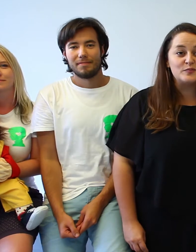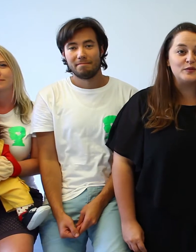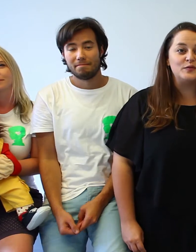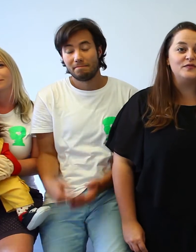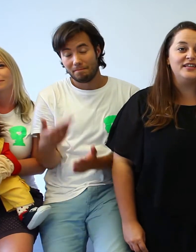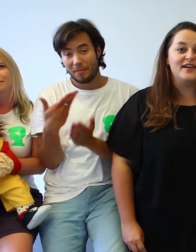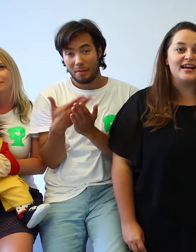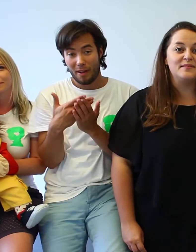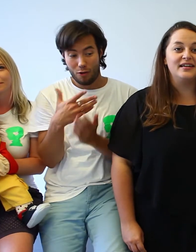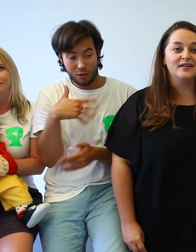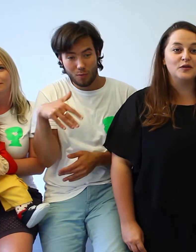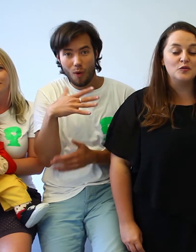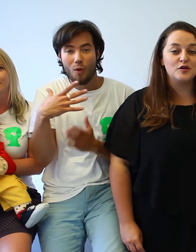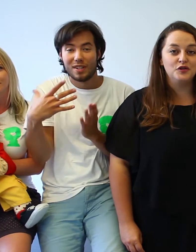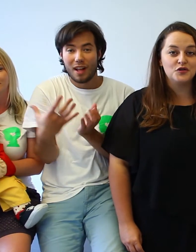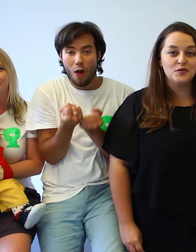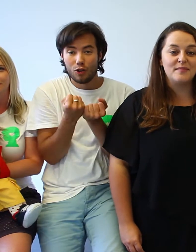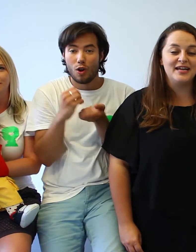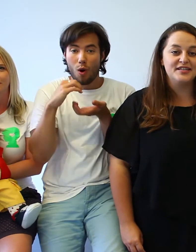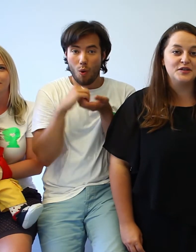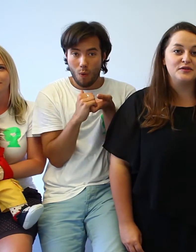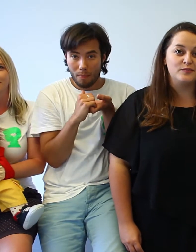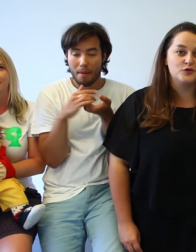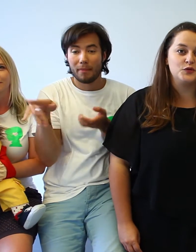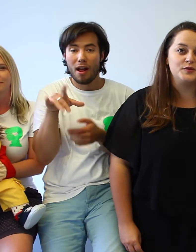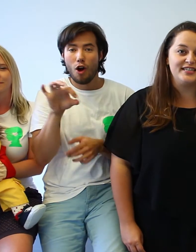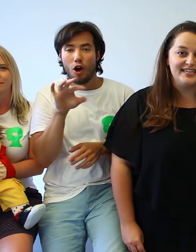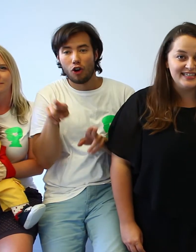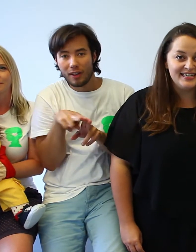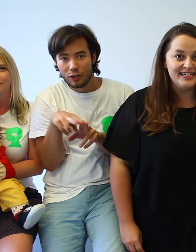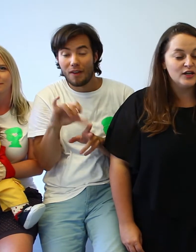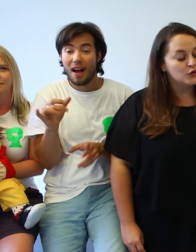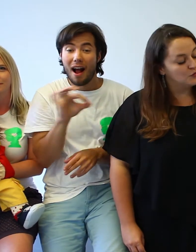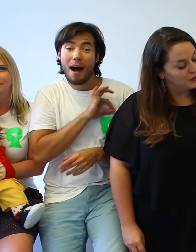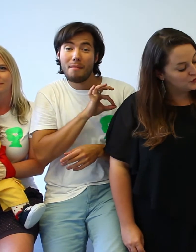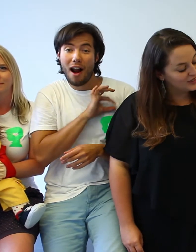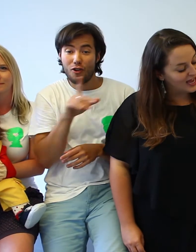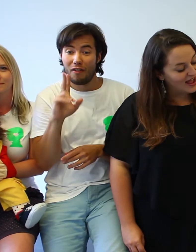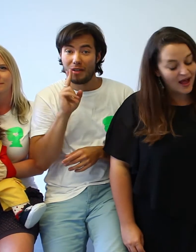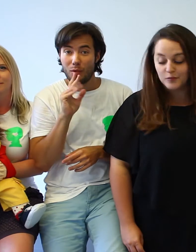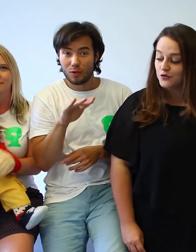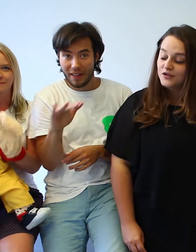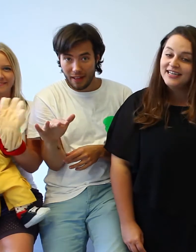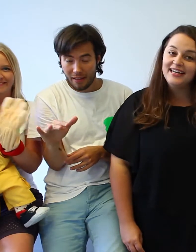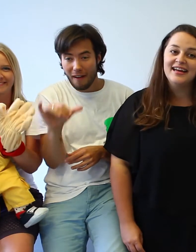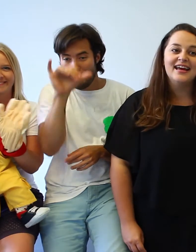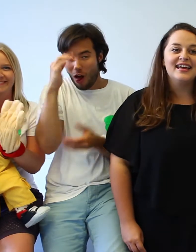That motivated us to create a club for parents and friends of deaf kids called 'U Počujka a Počujky'.